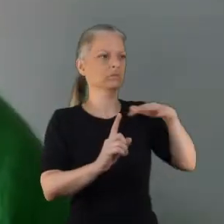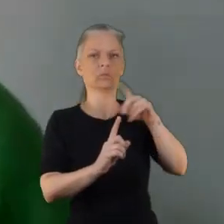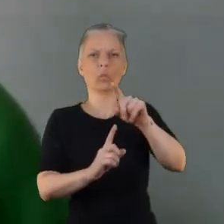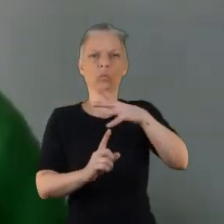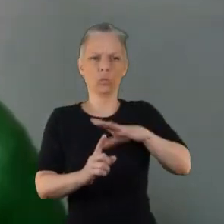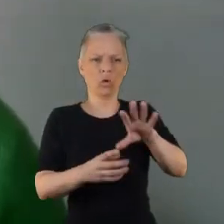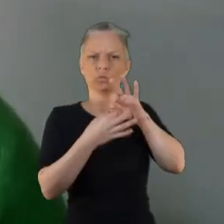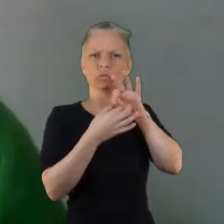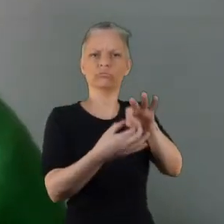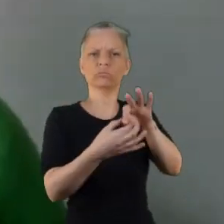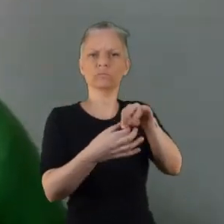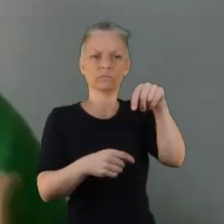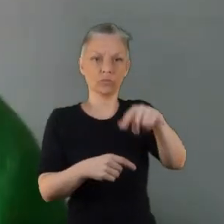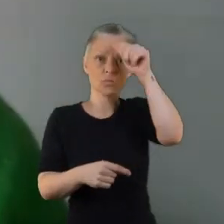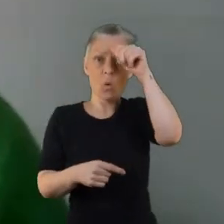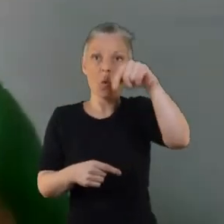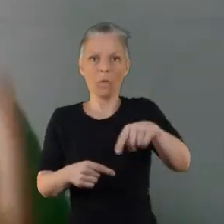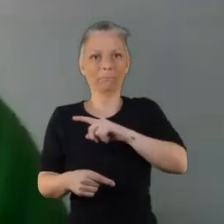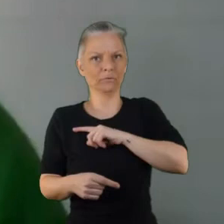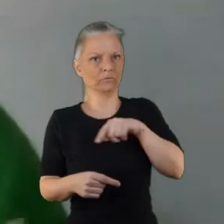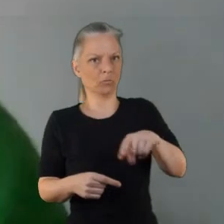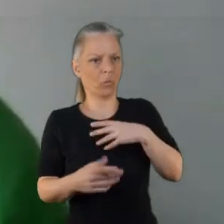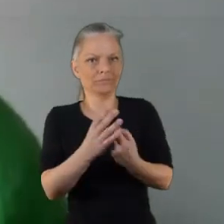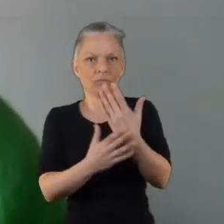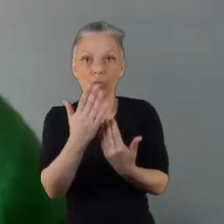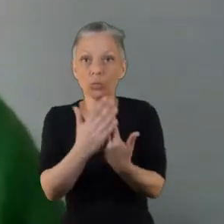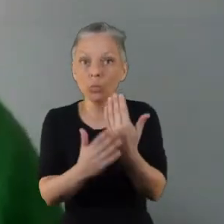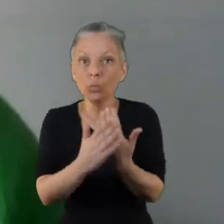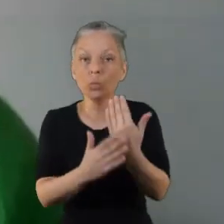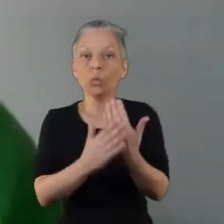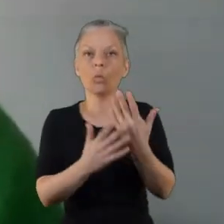You know, is it because you want to develop something new and you truly value the contribution